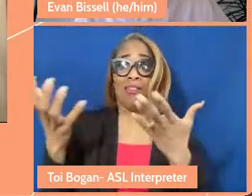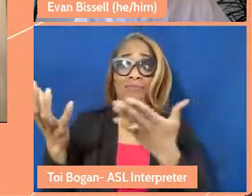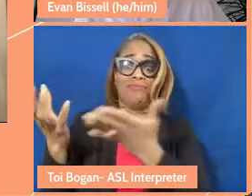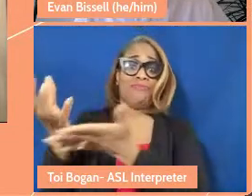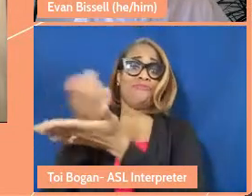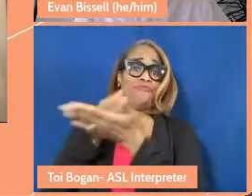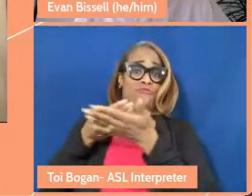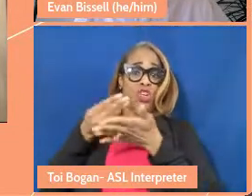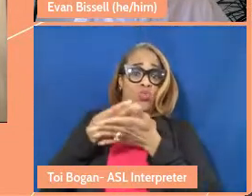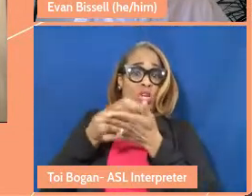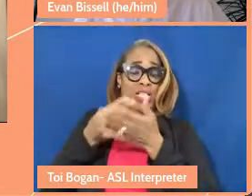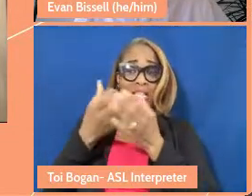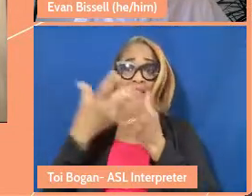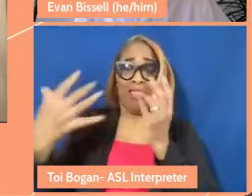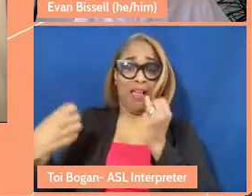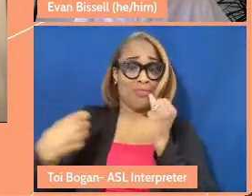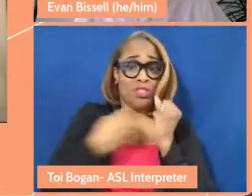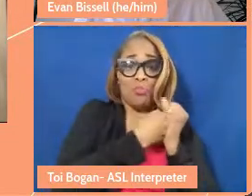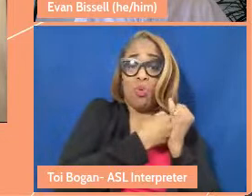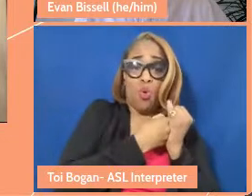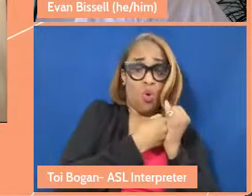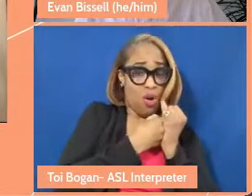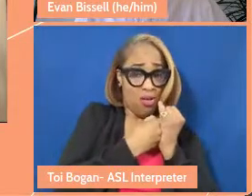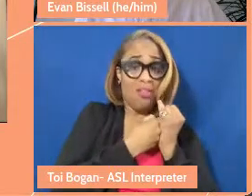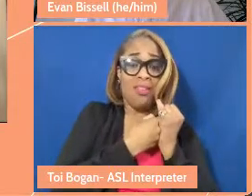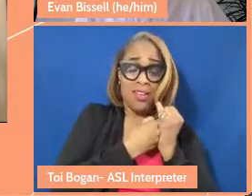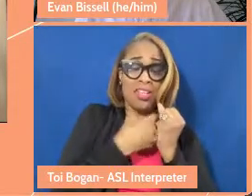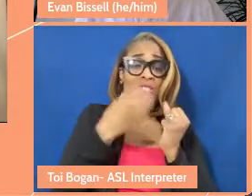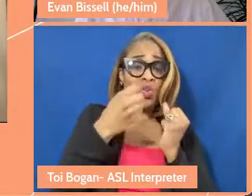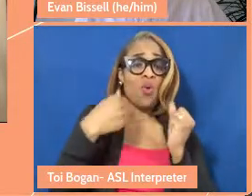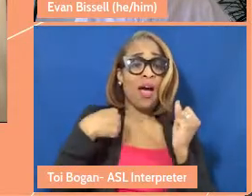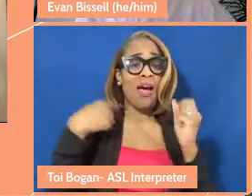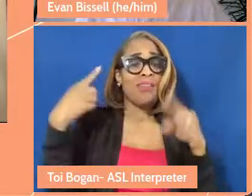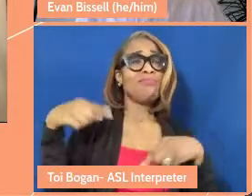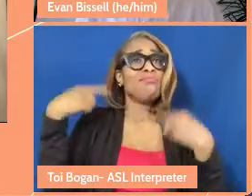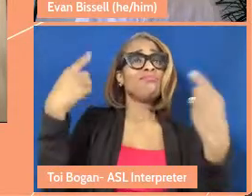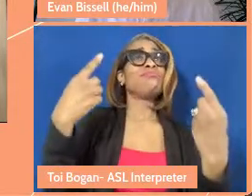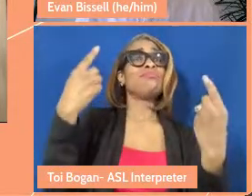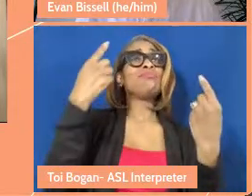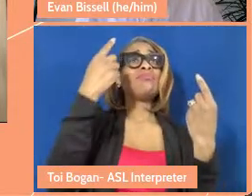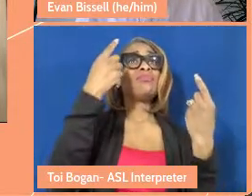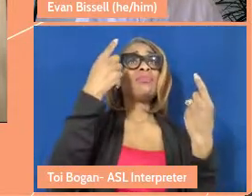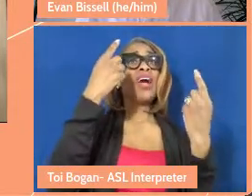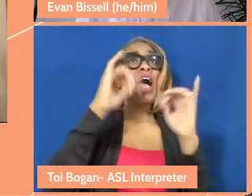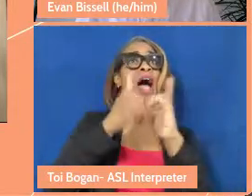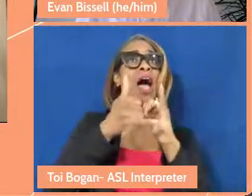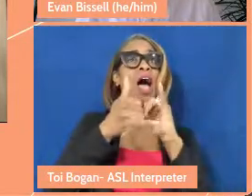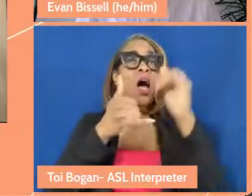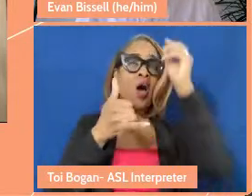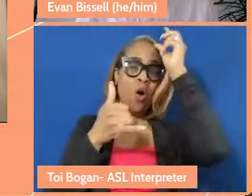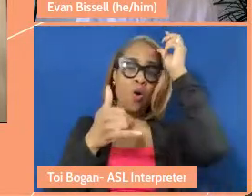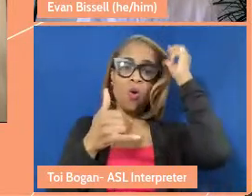support. And I've been thinking about how I was supported by a network that I have because of